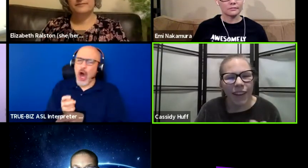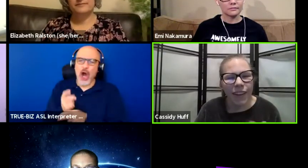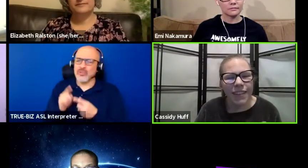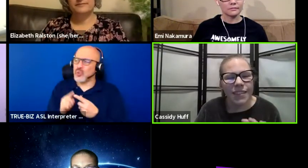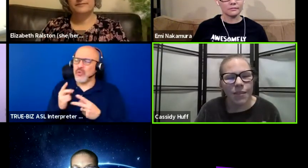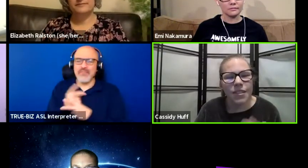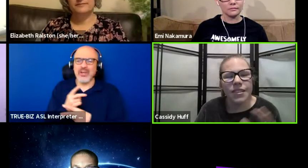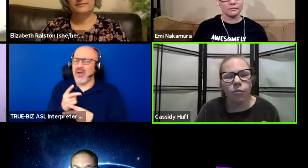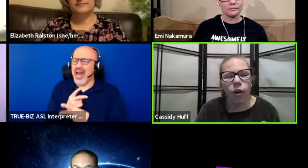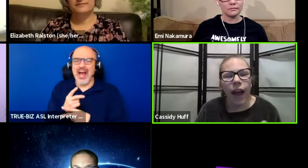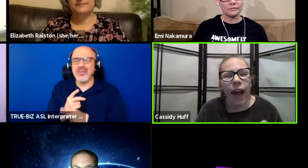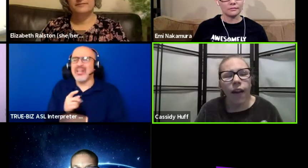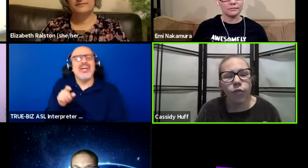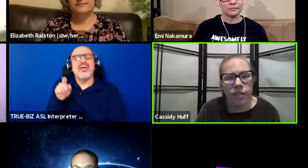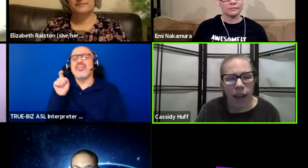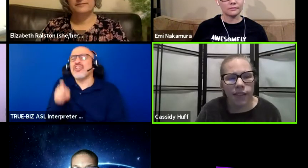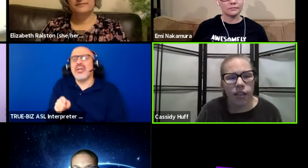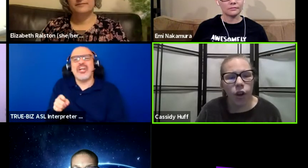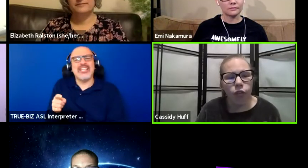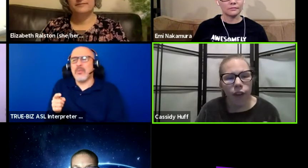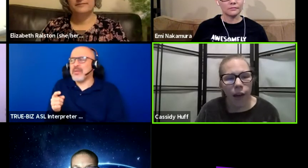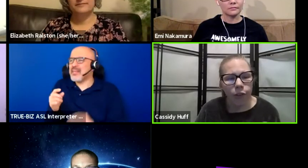Like, there needs to be some more advertising around